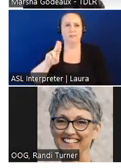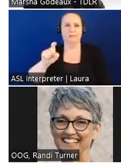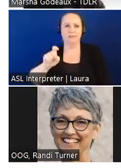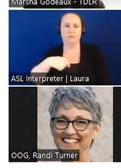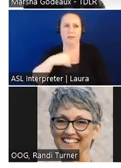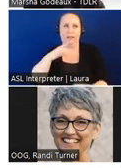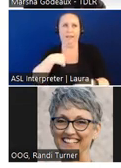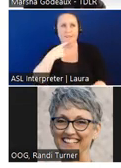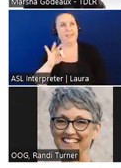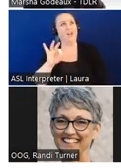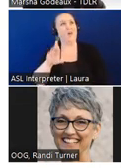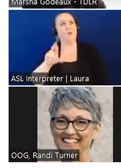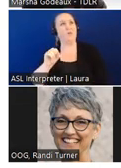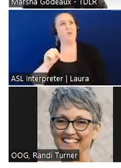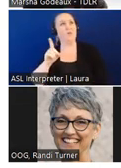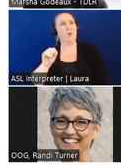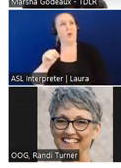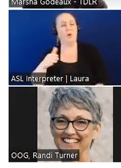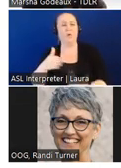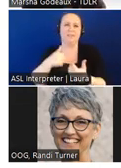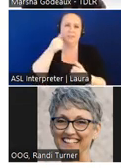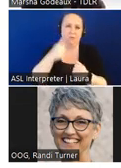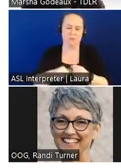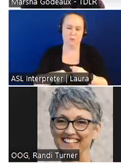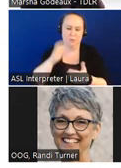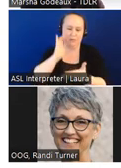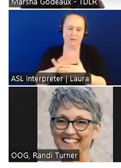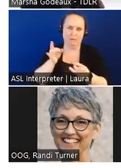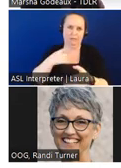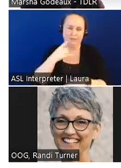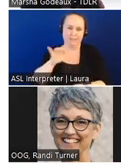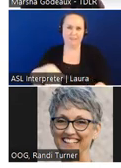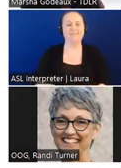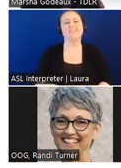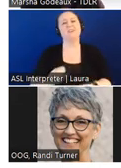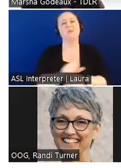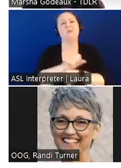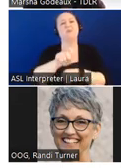but it's easier way to remember. I work with the Texas Department of Licensing and Regulation